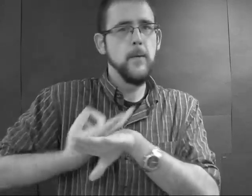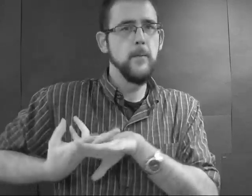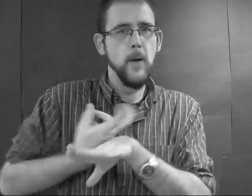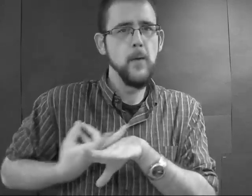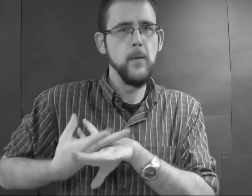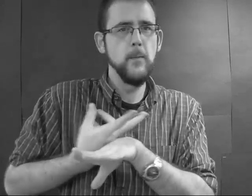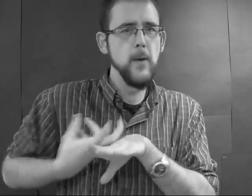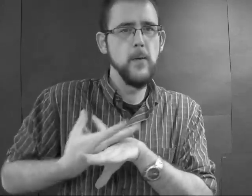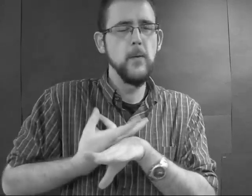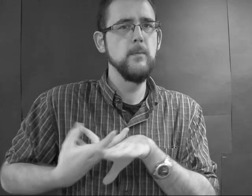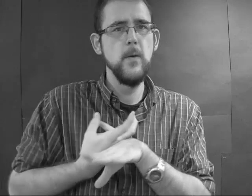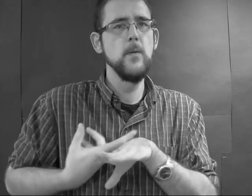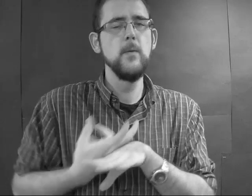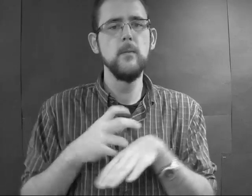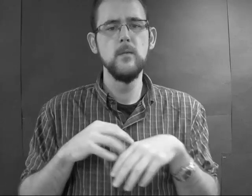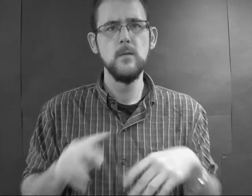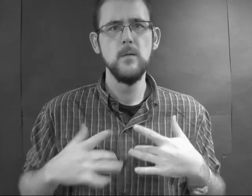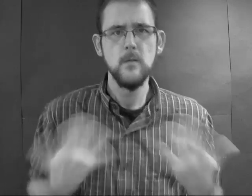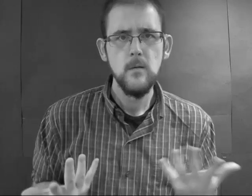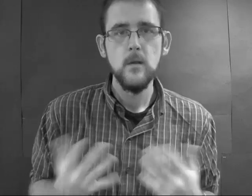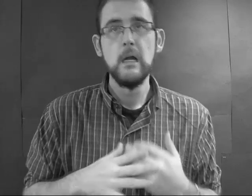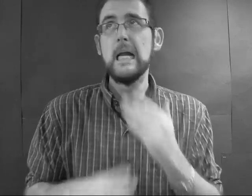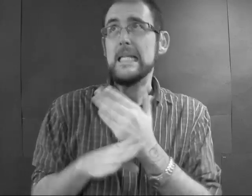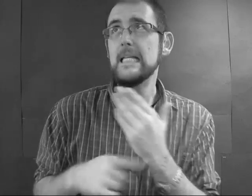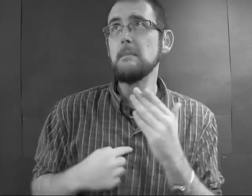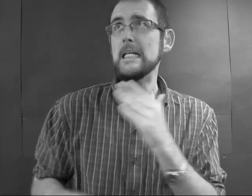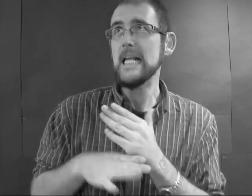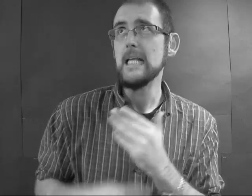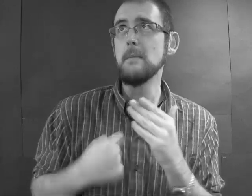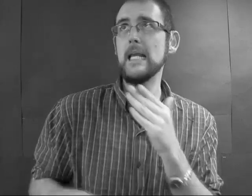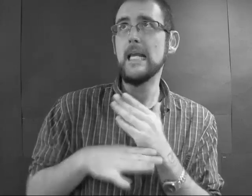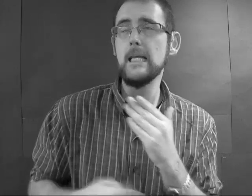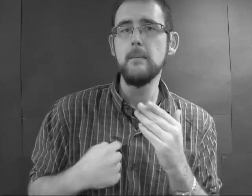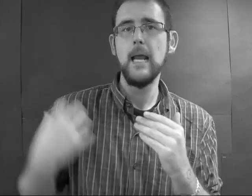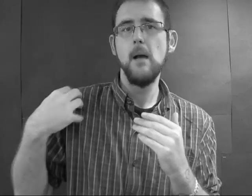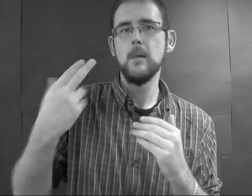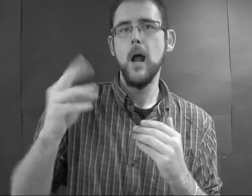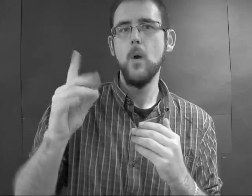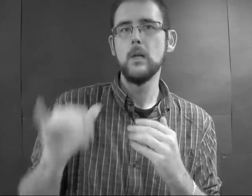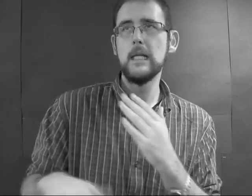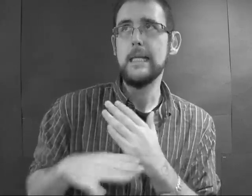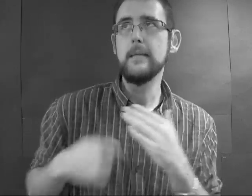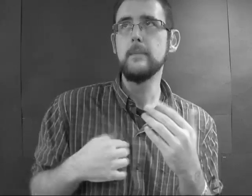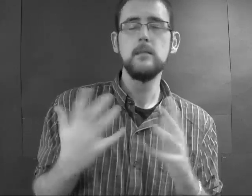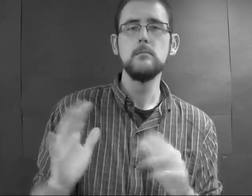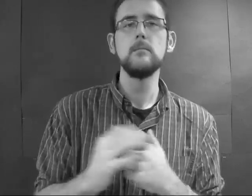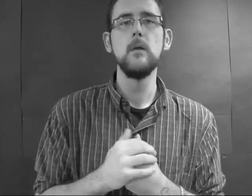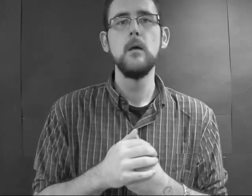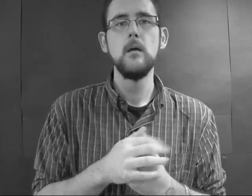starts convulsing and saying that Captain Howdy is kicking her.